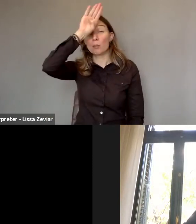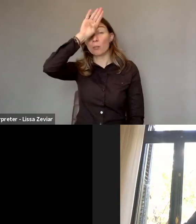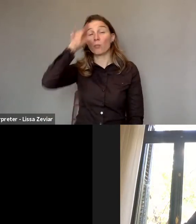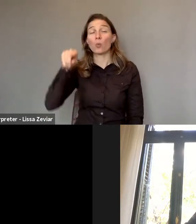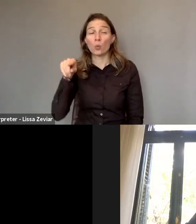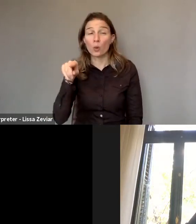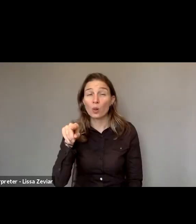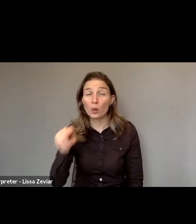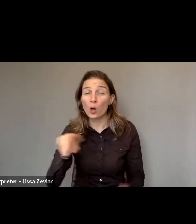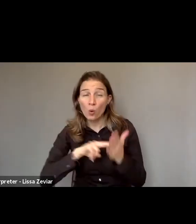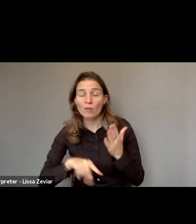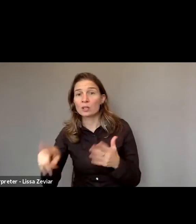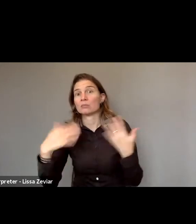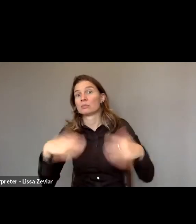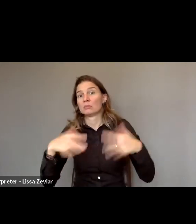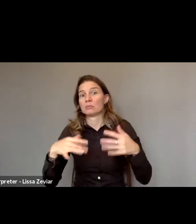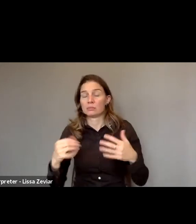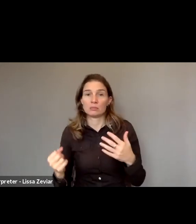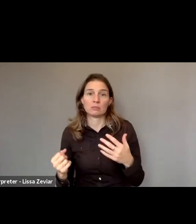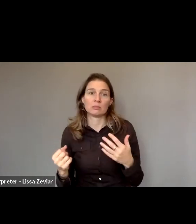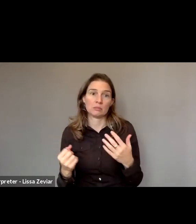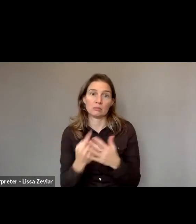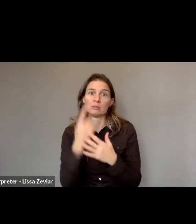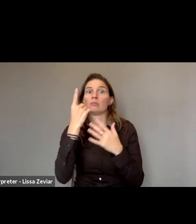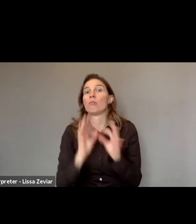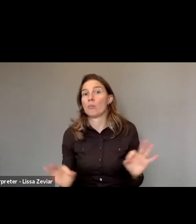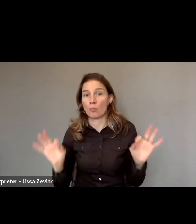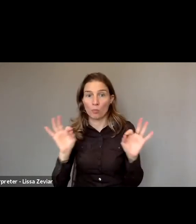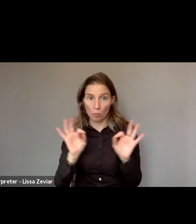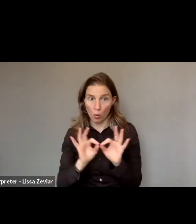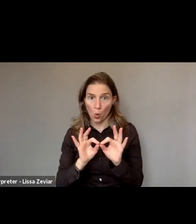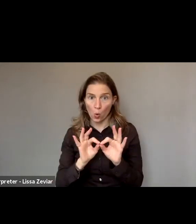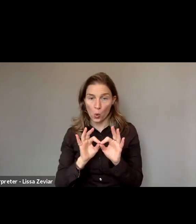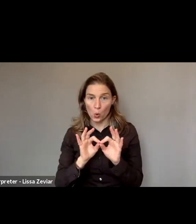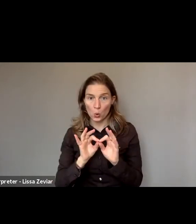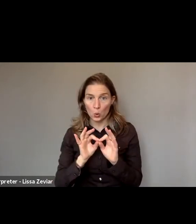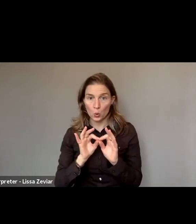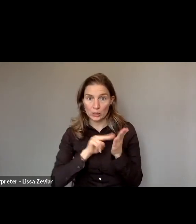All of the speakers are talking about its importance